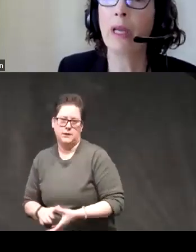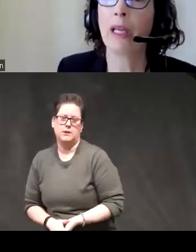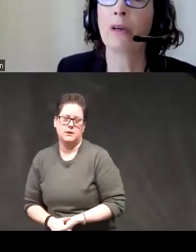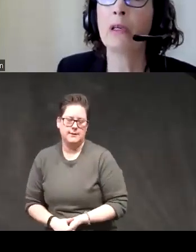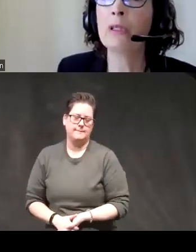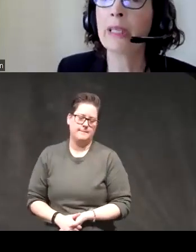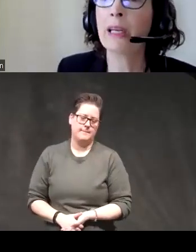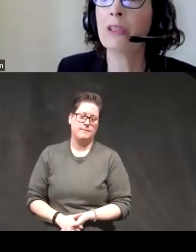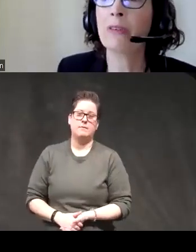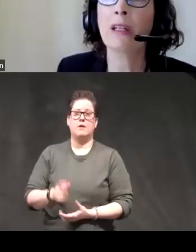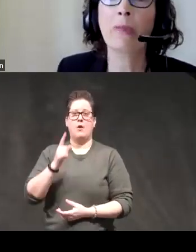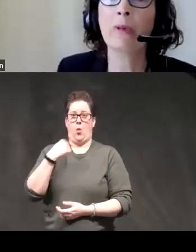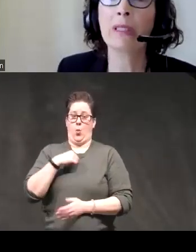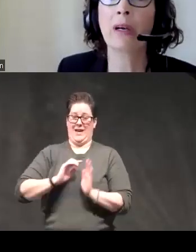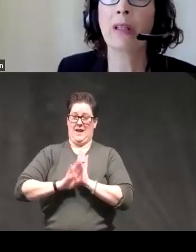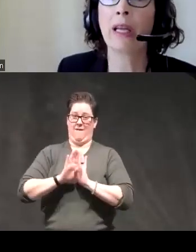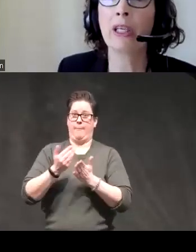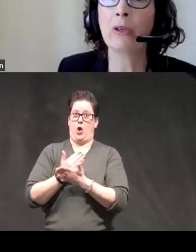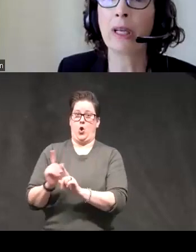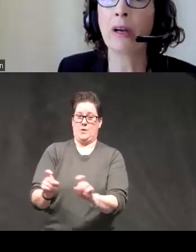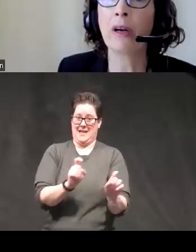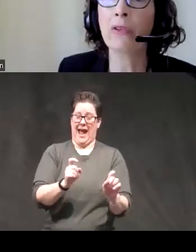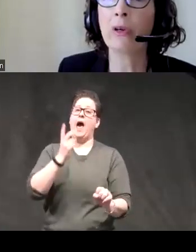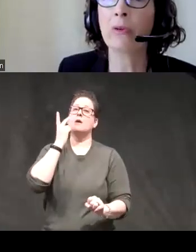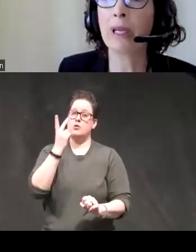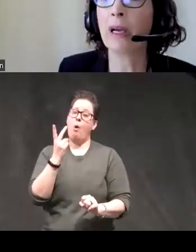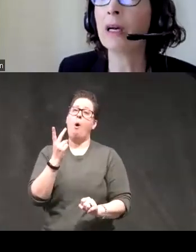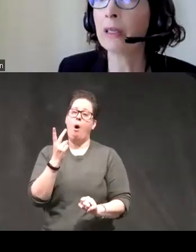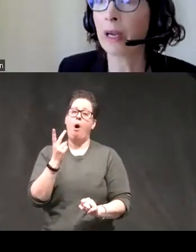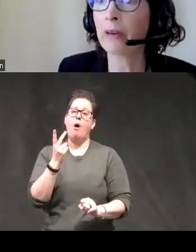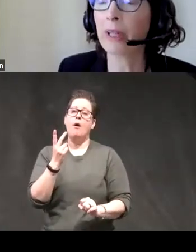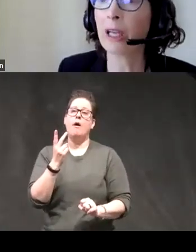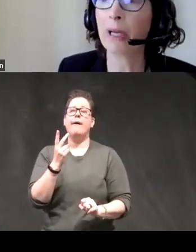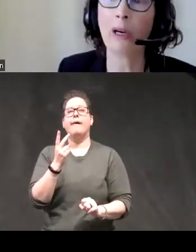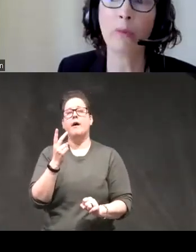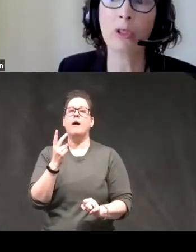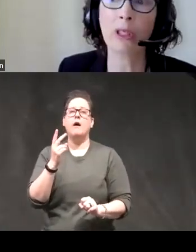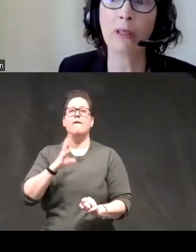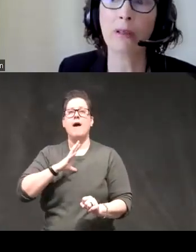in our own scale development we saw that you can also Beyond kind of thinking about how emotion